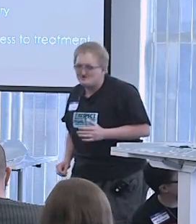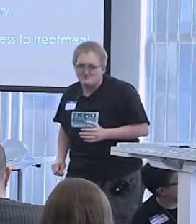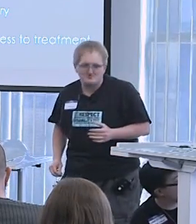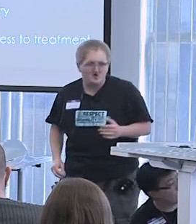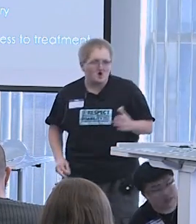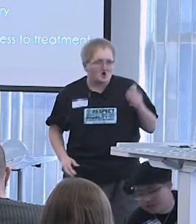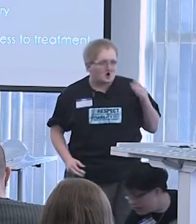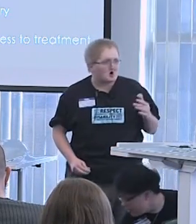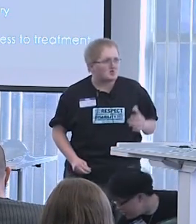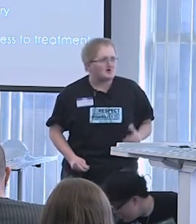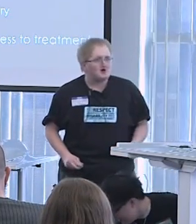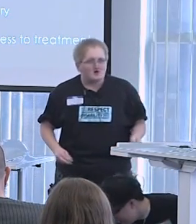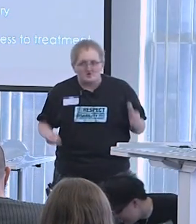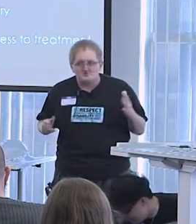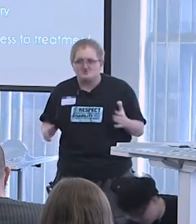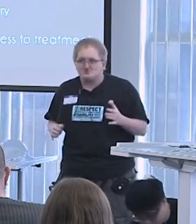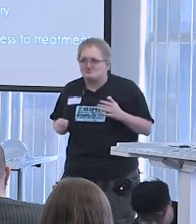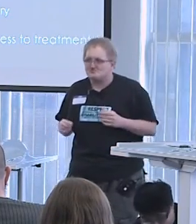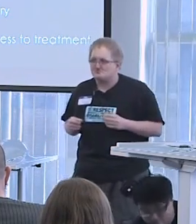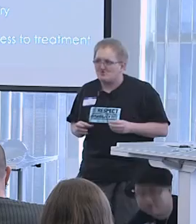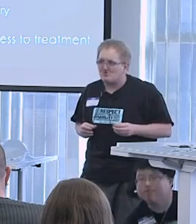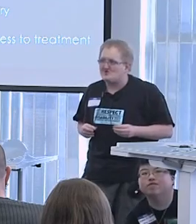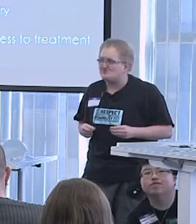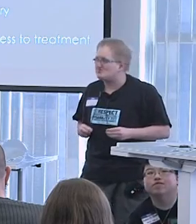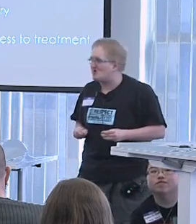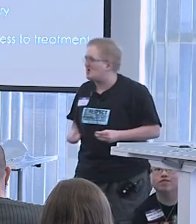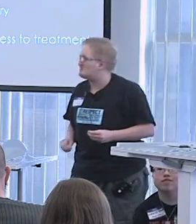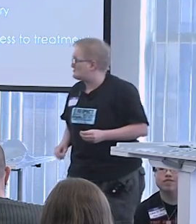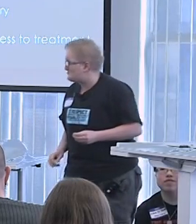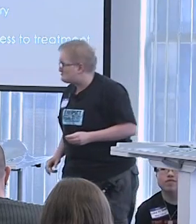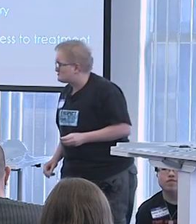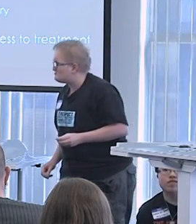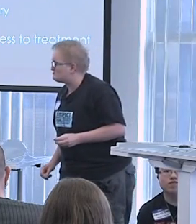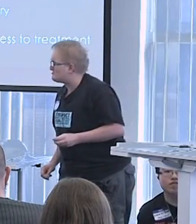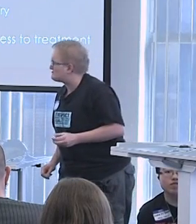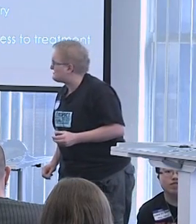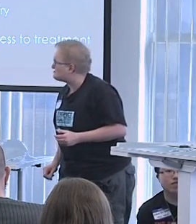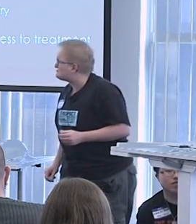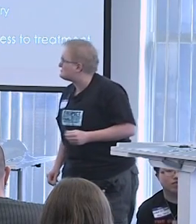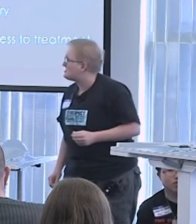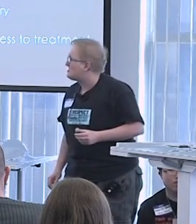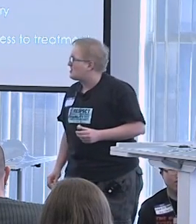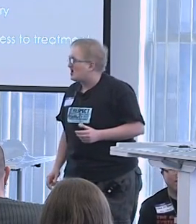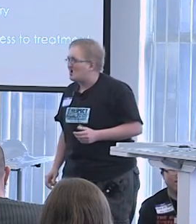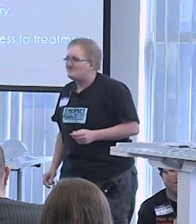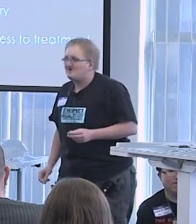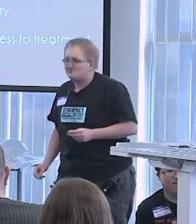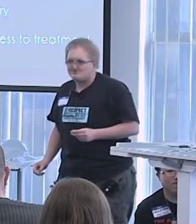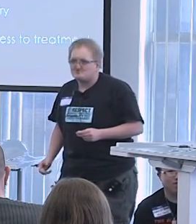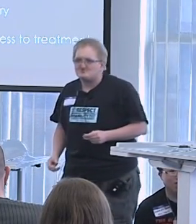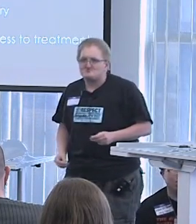on students with disabilities, autistic students especially and special education,